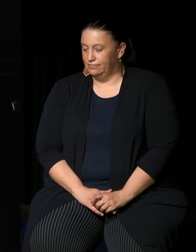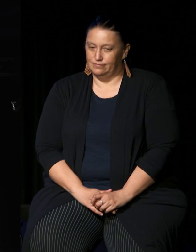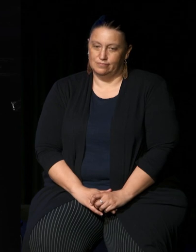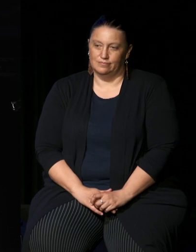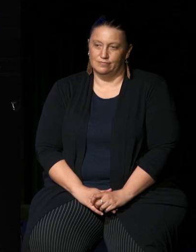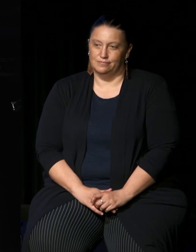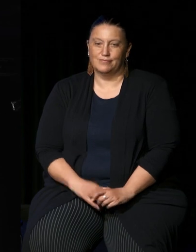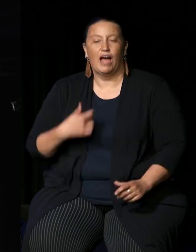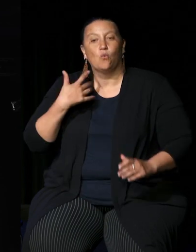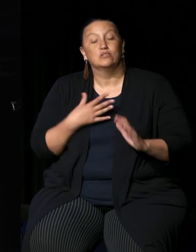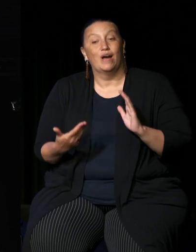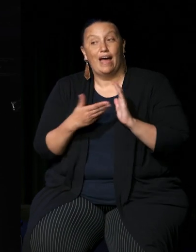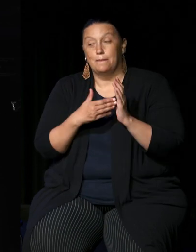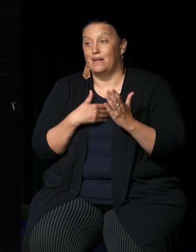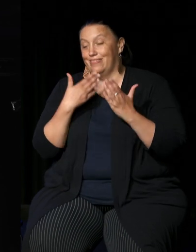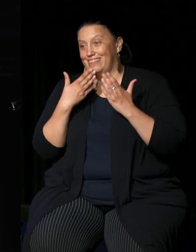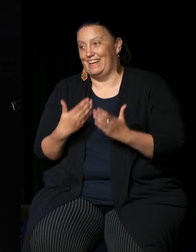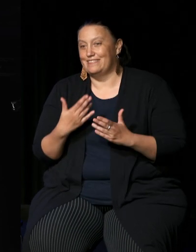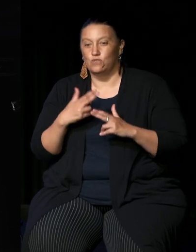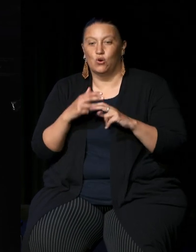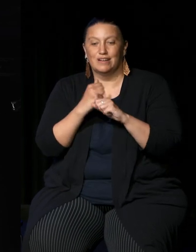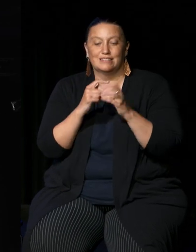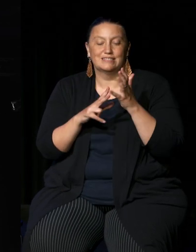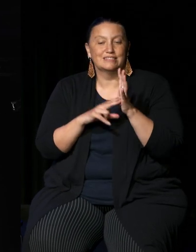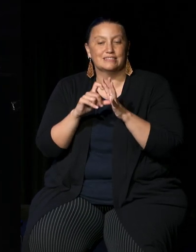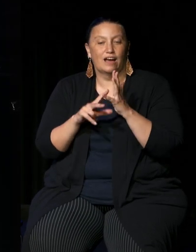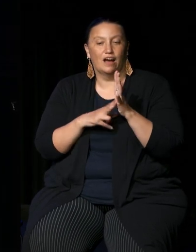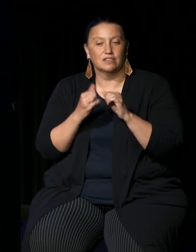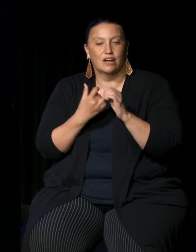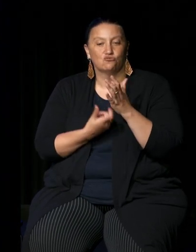can I add my thanks to the Gundungurra nation and